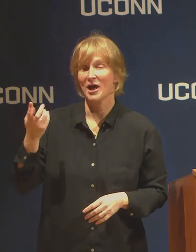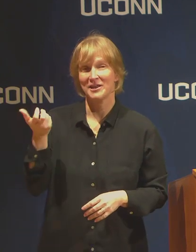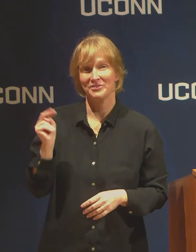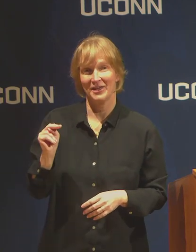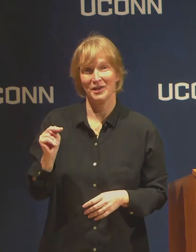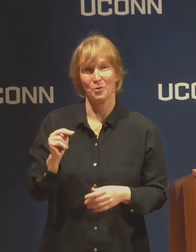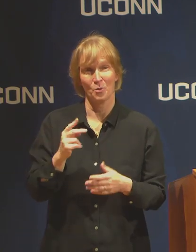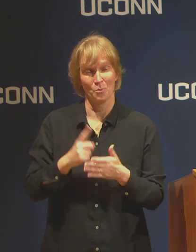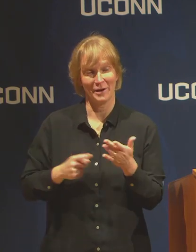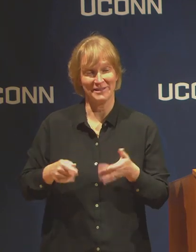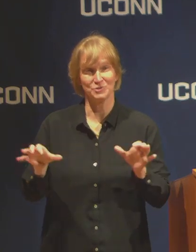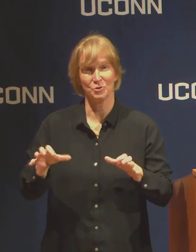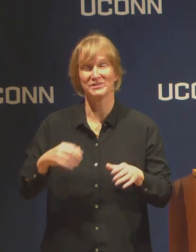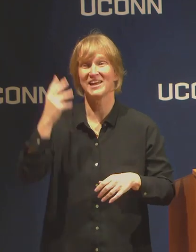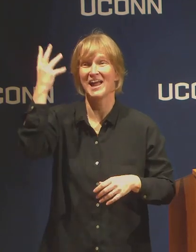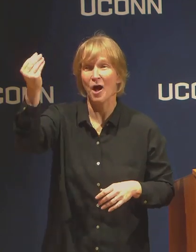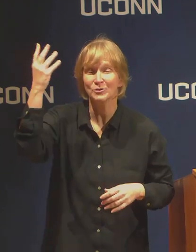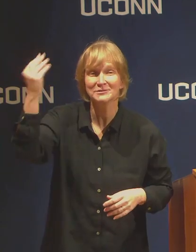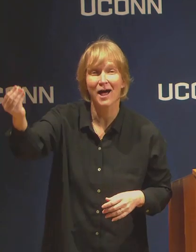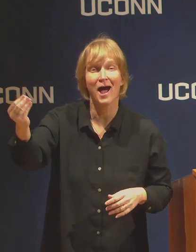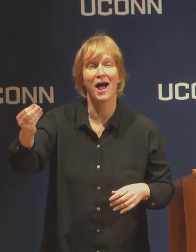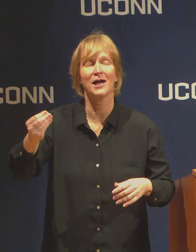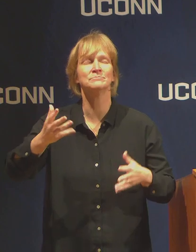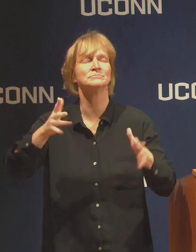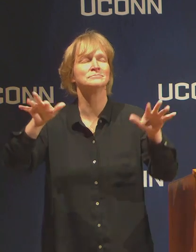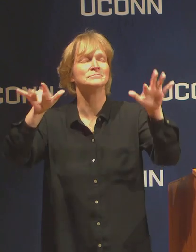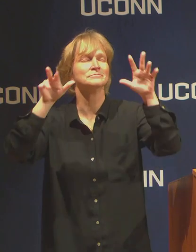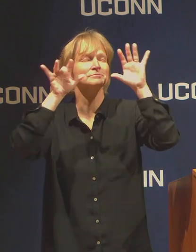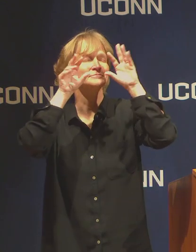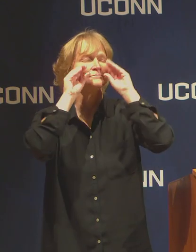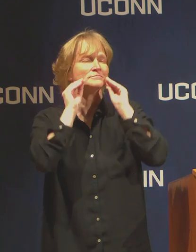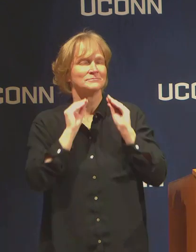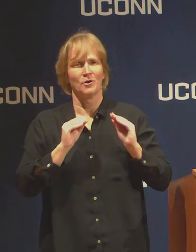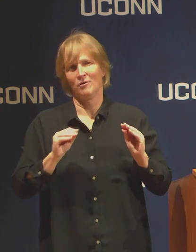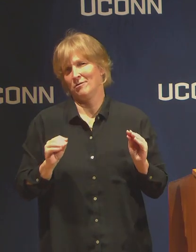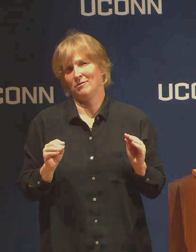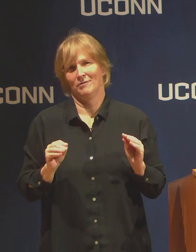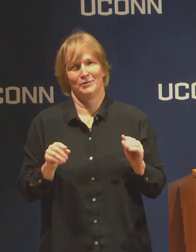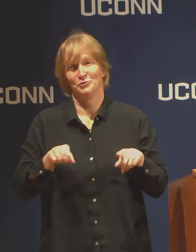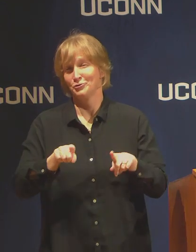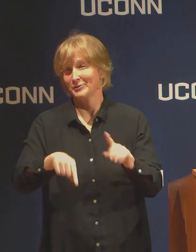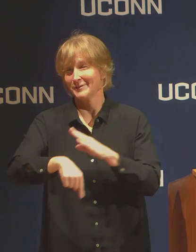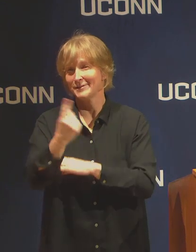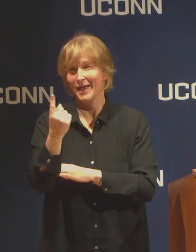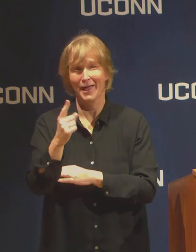getting out doors and in the fresh air. During the daytime there's no safer place for you to be.